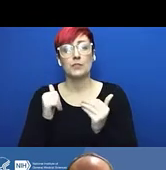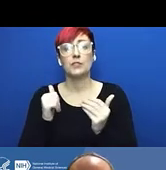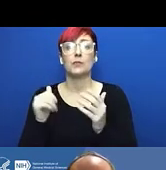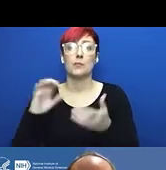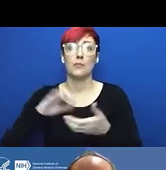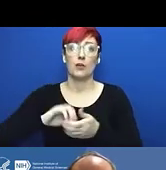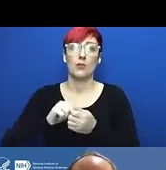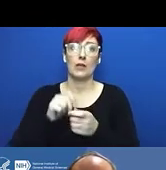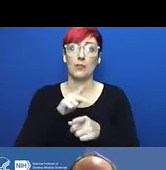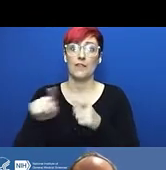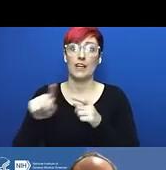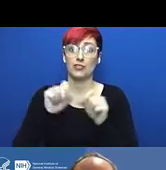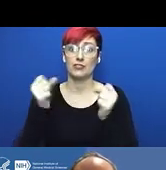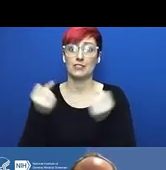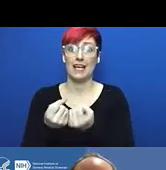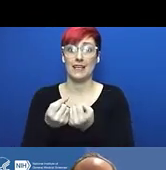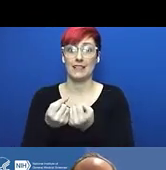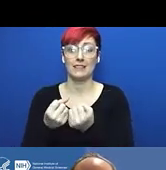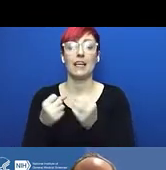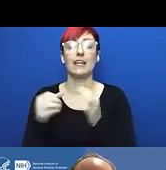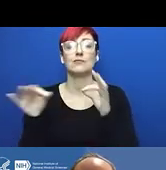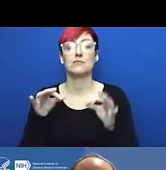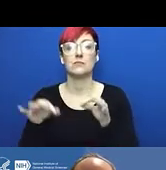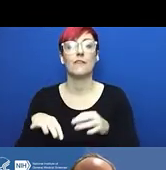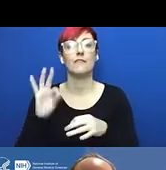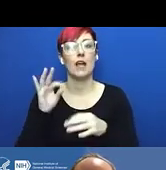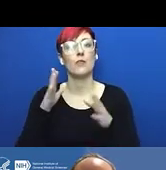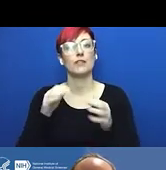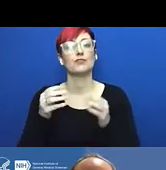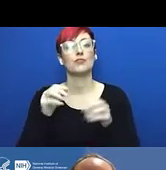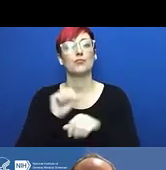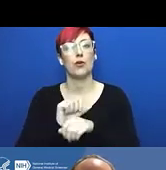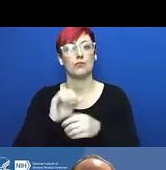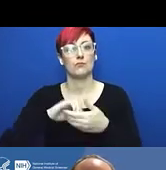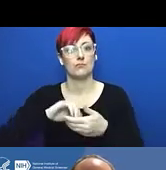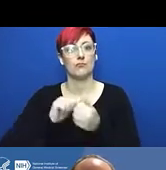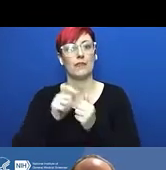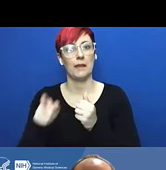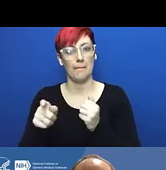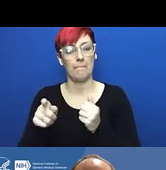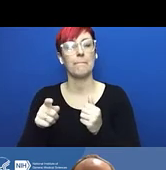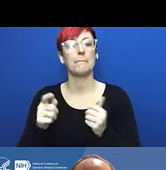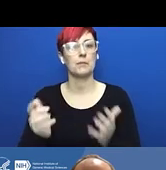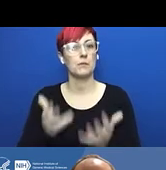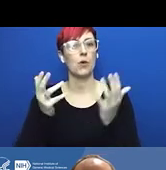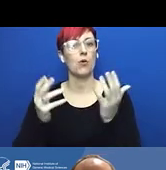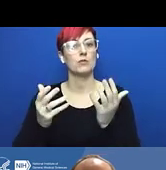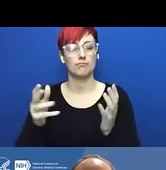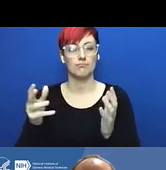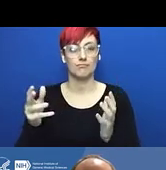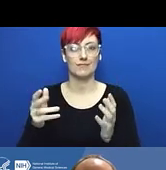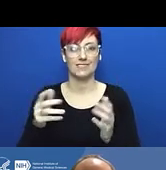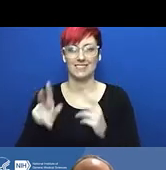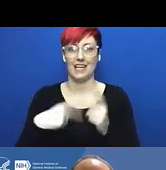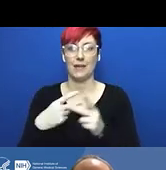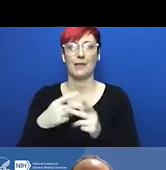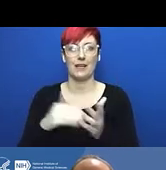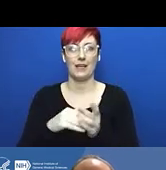vacuum sealed ovens, of ultra centrifuges. I've put out fires and probably three or four different times